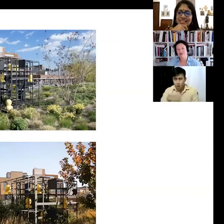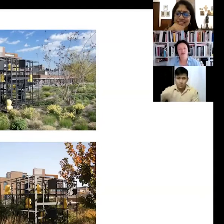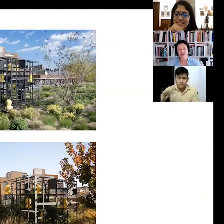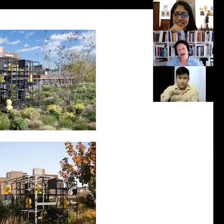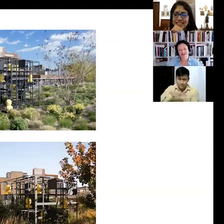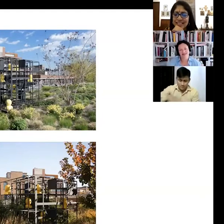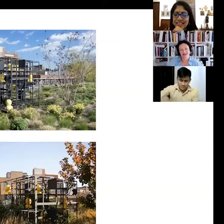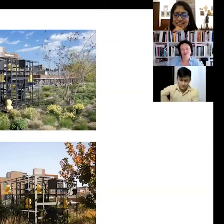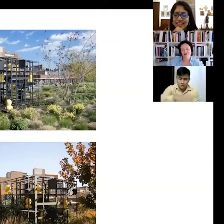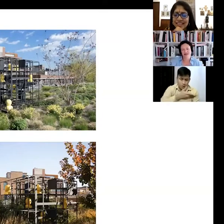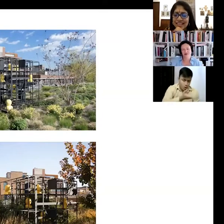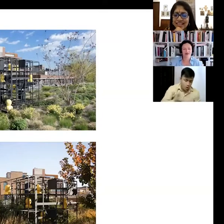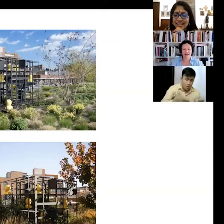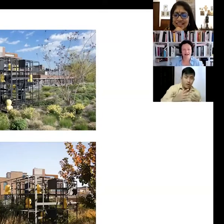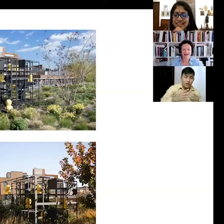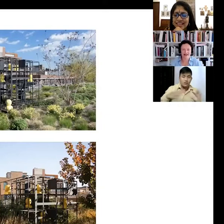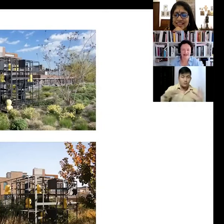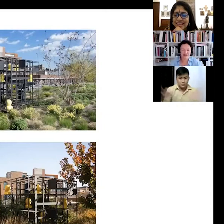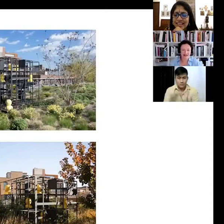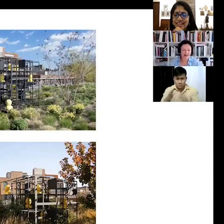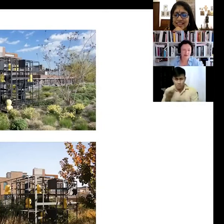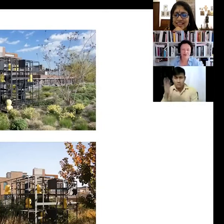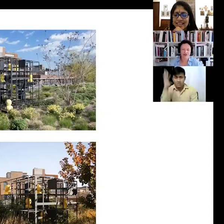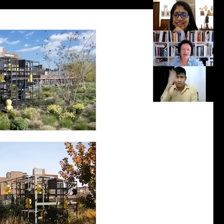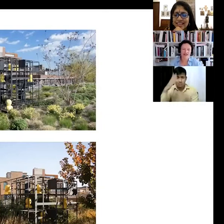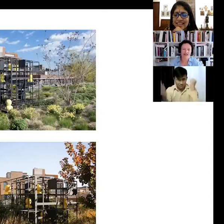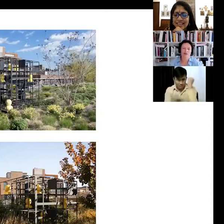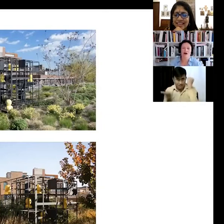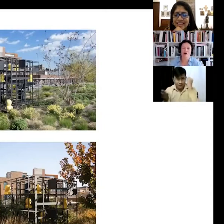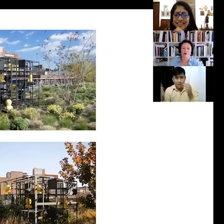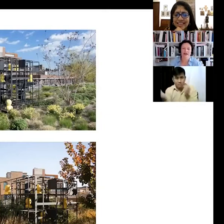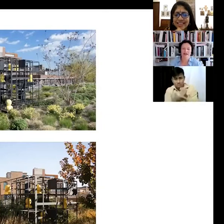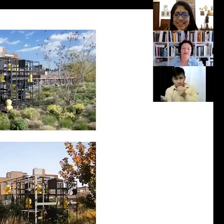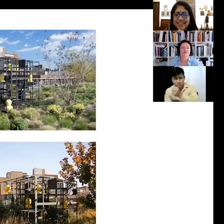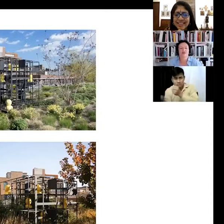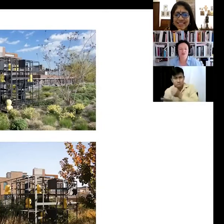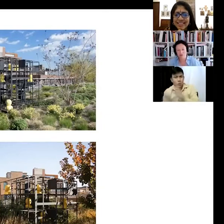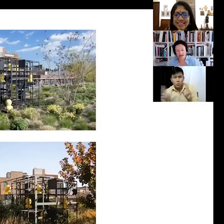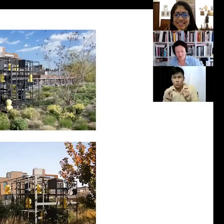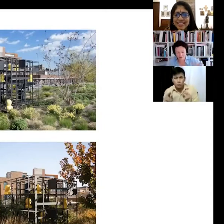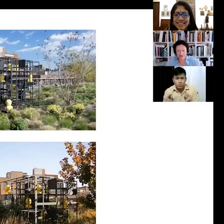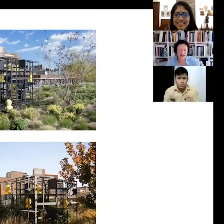going to cut a tree or like, you know, bushes to accommodate a piece. Of course we have to fix them